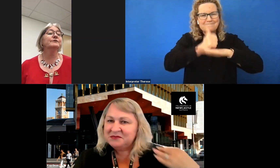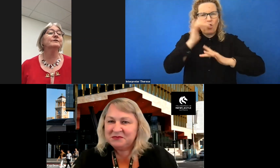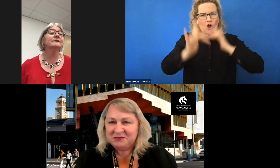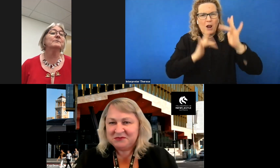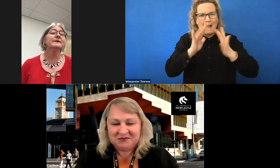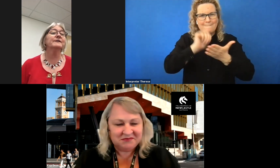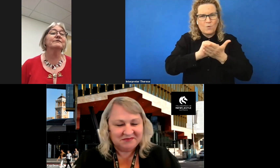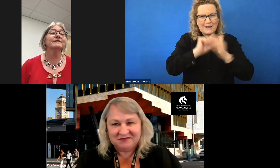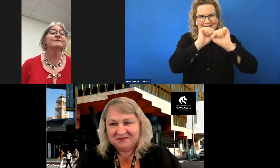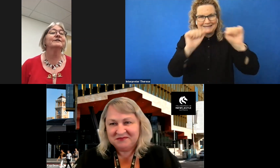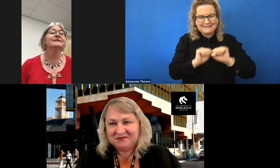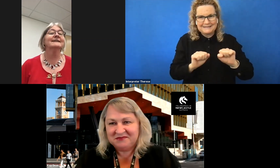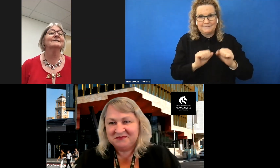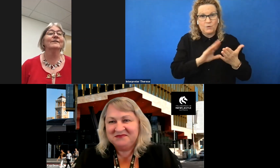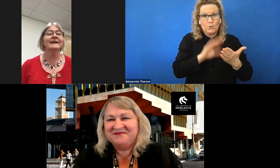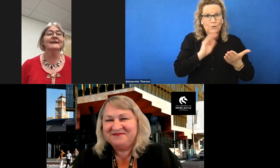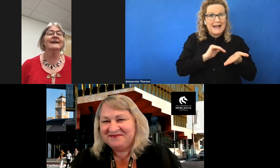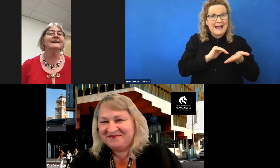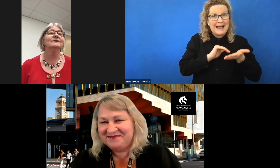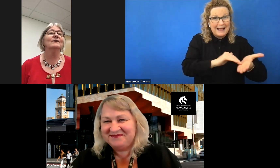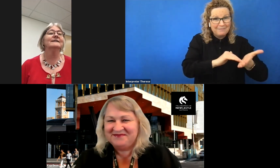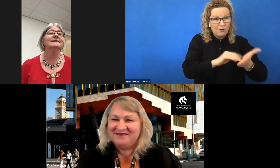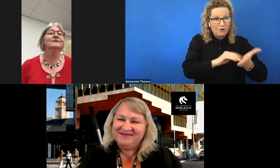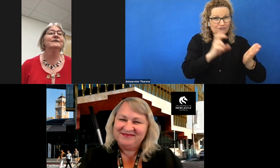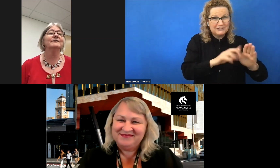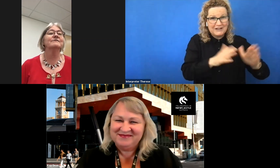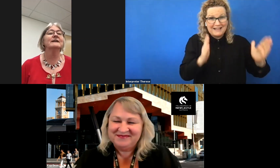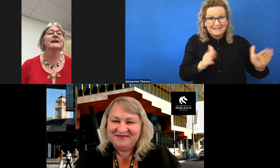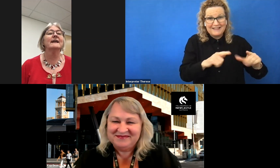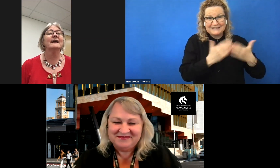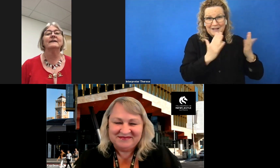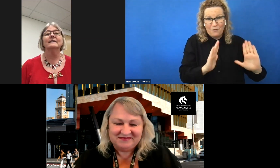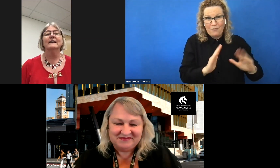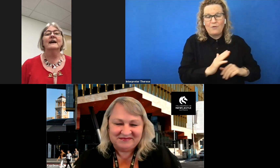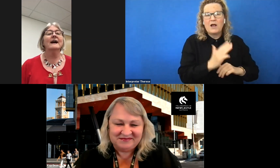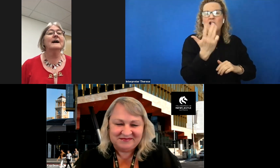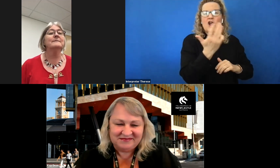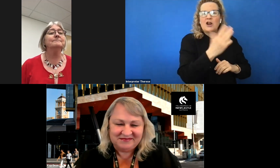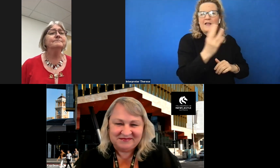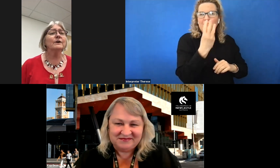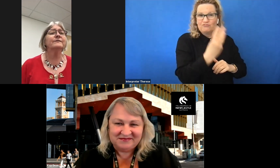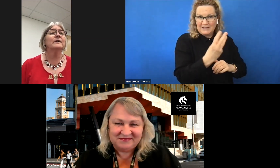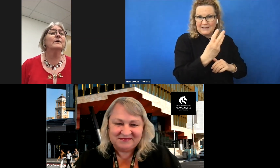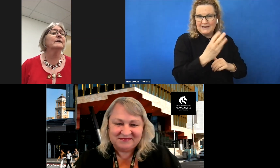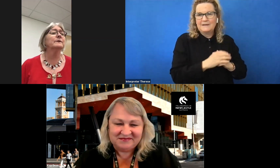students helping at the registration desk on that day. In 1993, Kay and her fellow equity